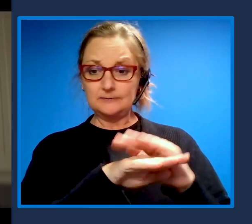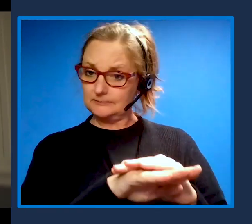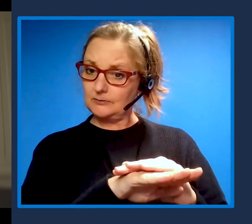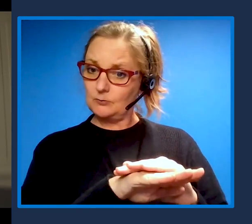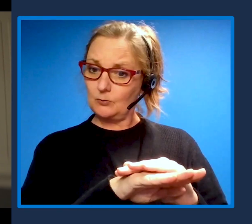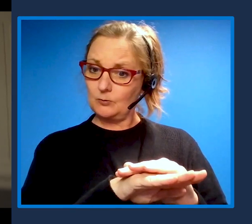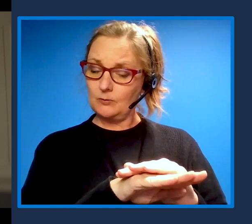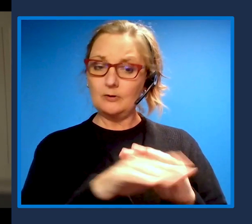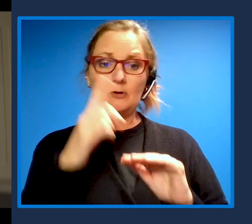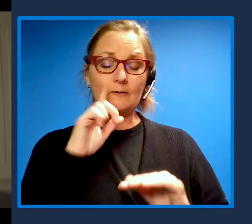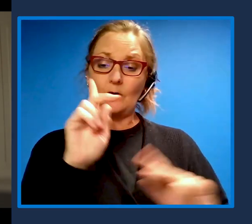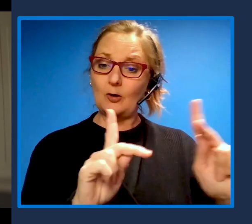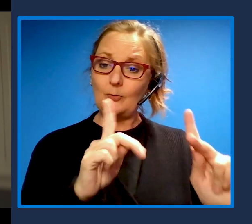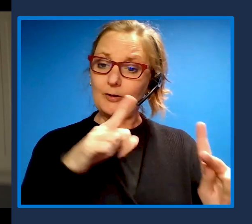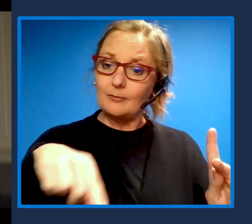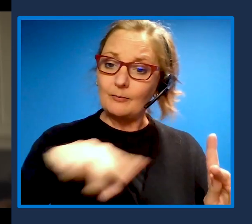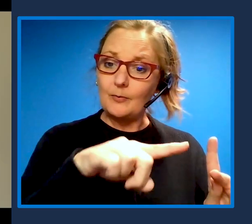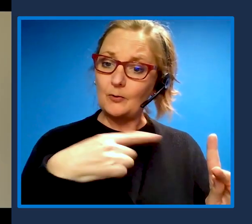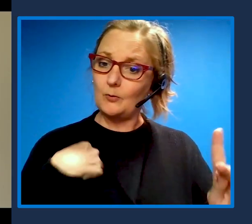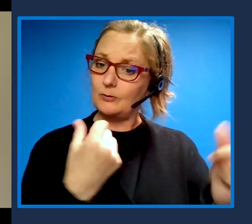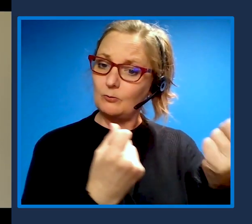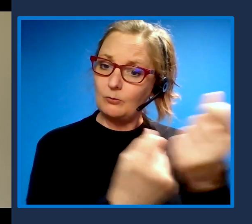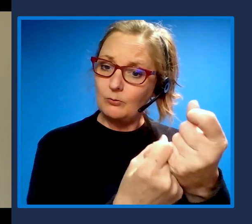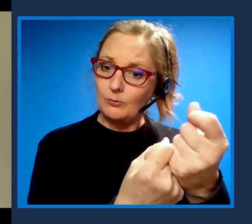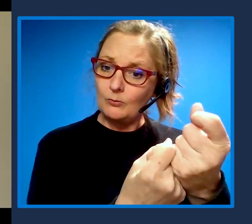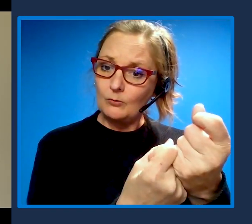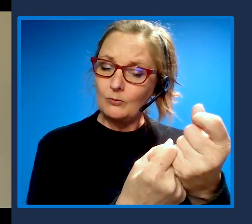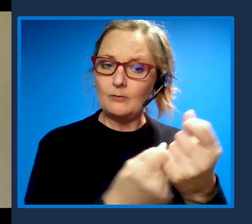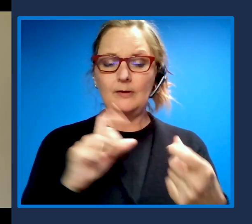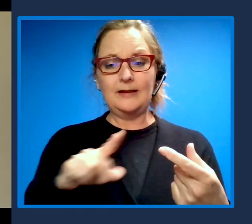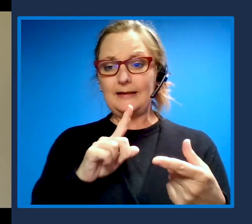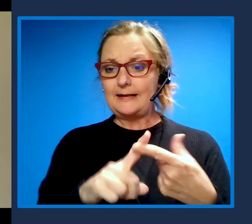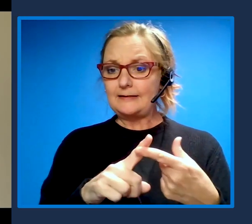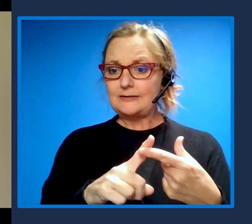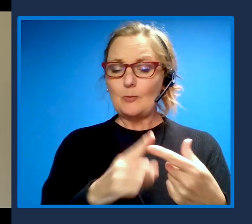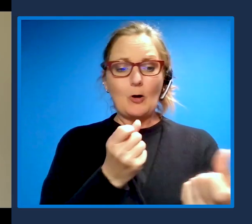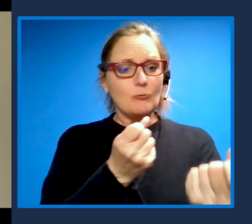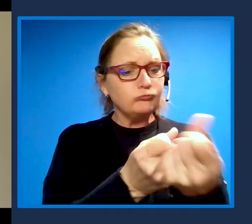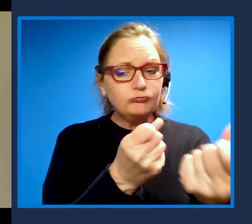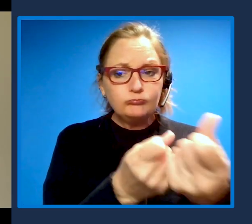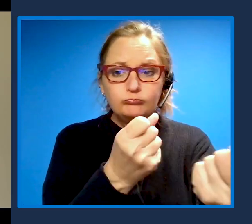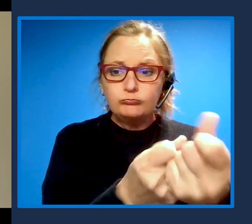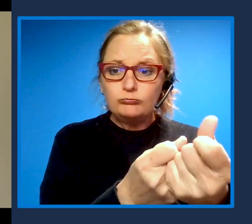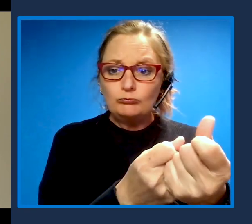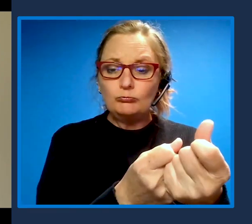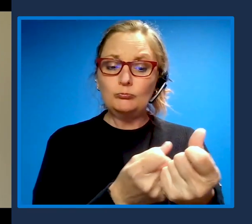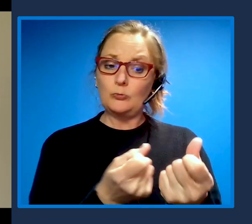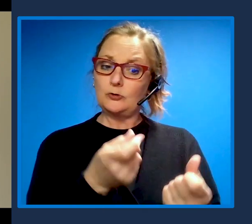for the people that we support. It's about giving them the time to support